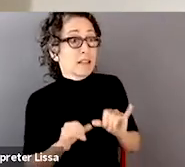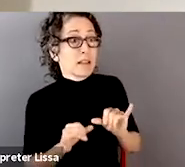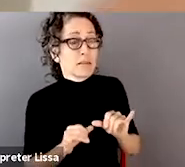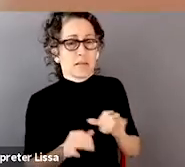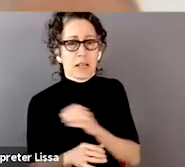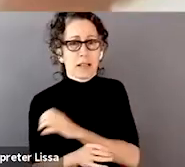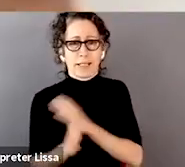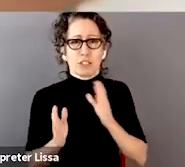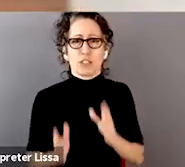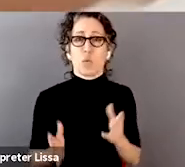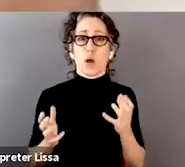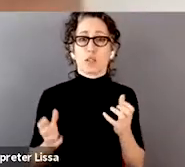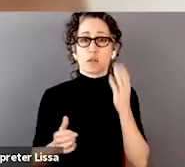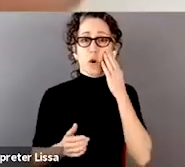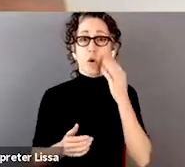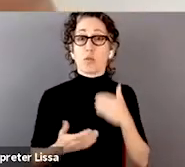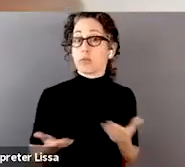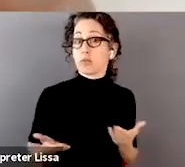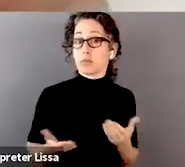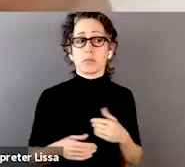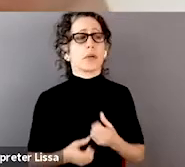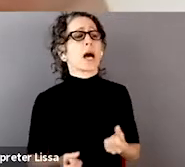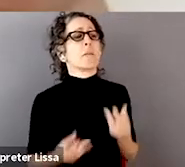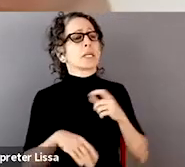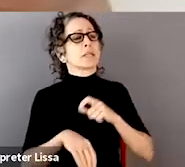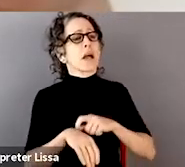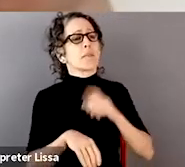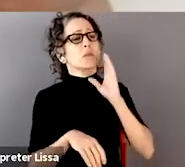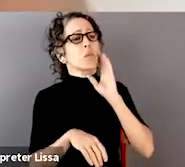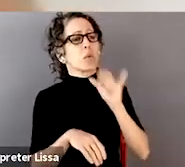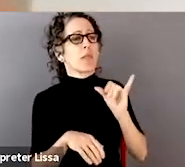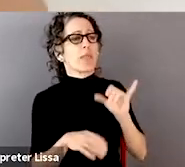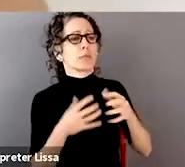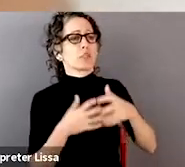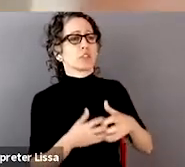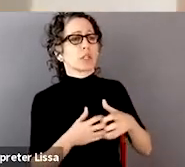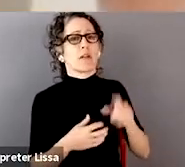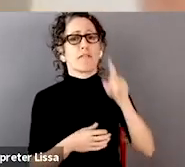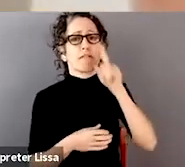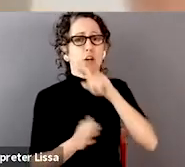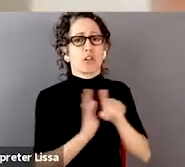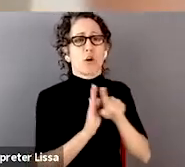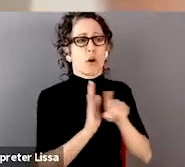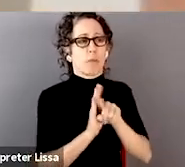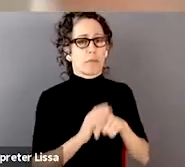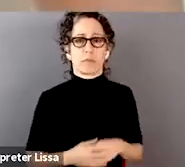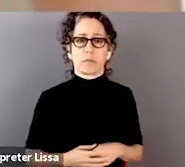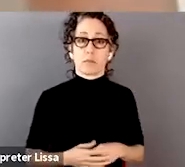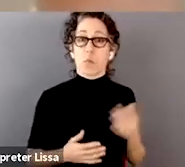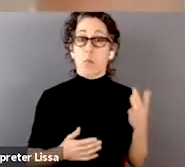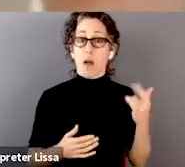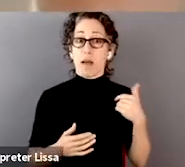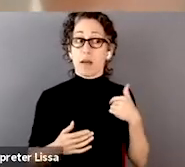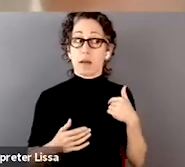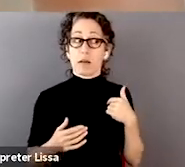how many times is it going to false alarm per hour? Because I'm dealing with a lot of alarms in the ICU,